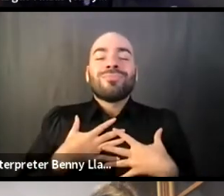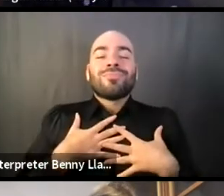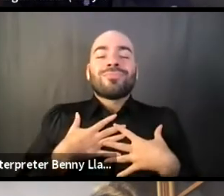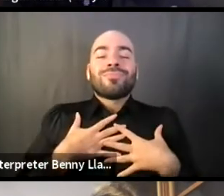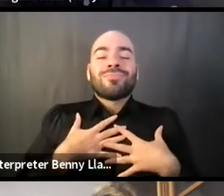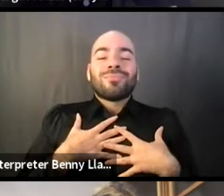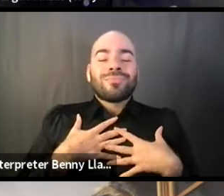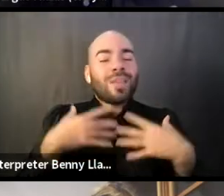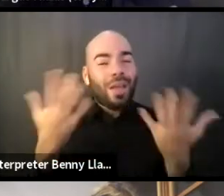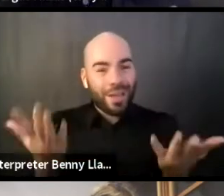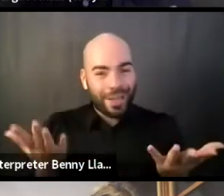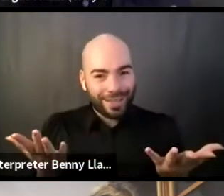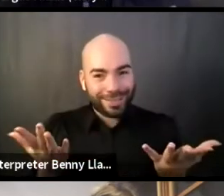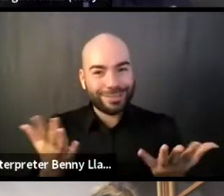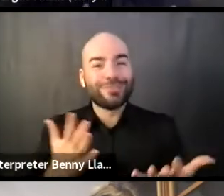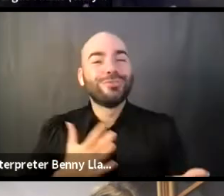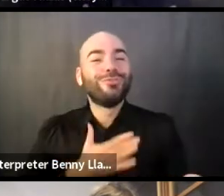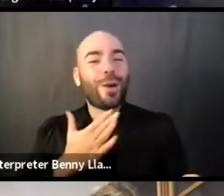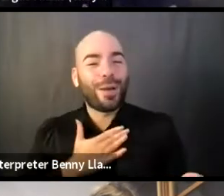Joy. Amazing. Go ahead, Jaz.